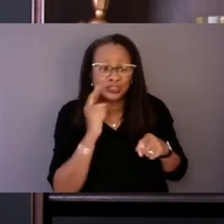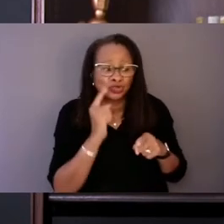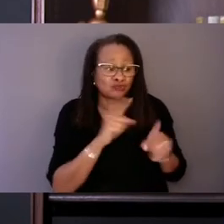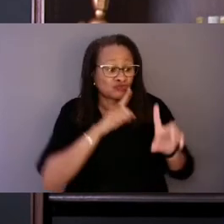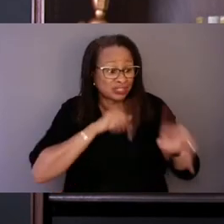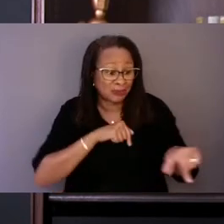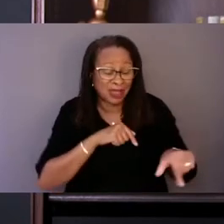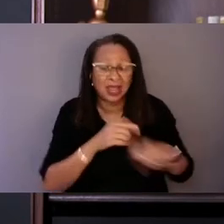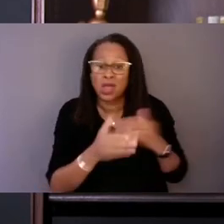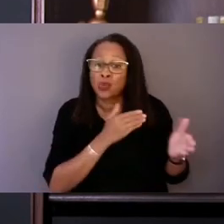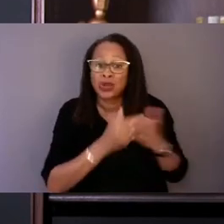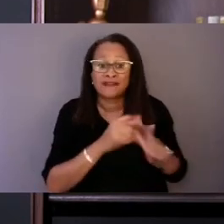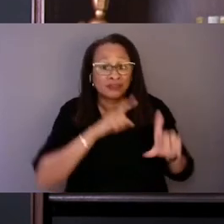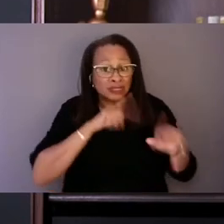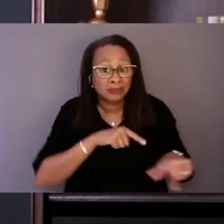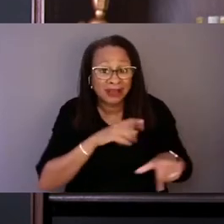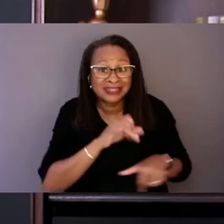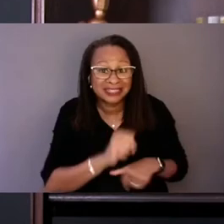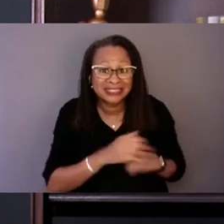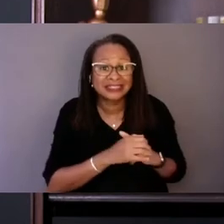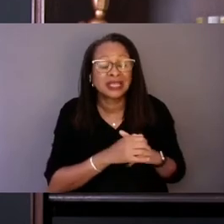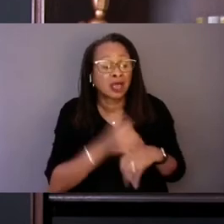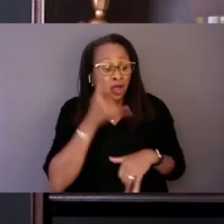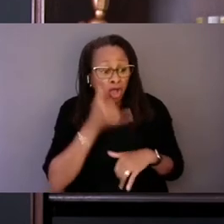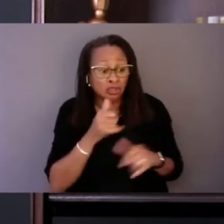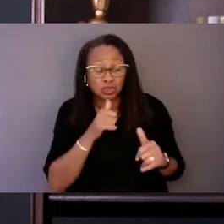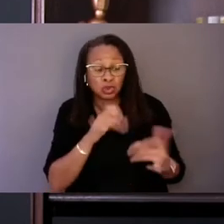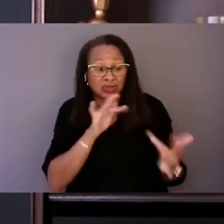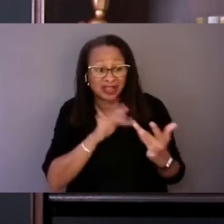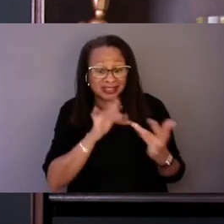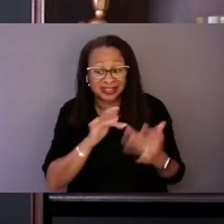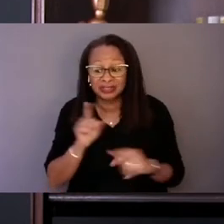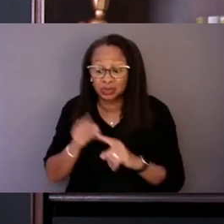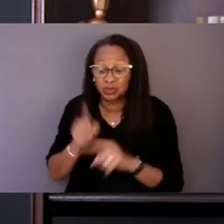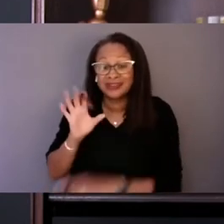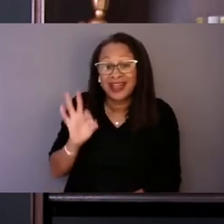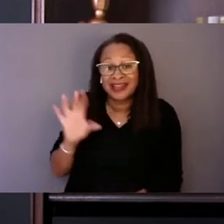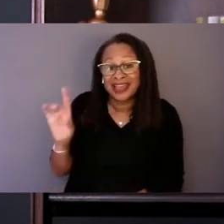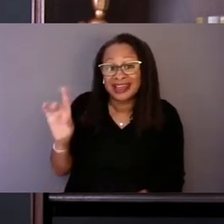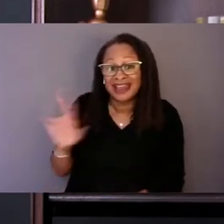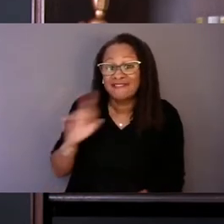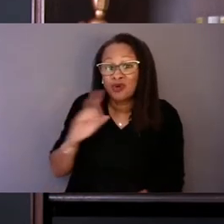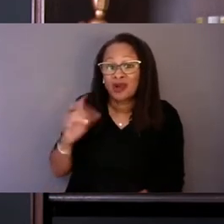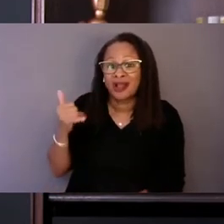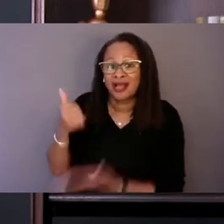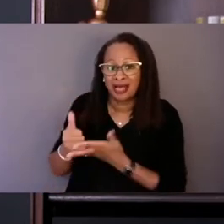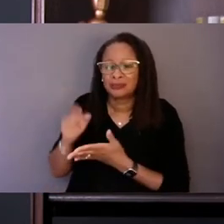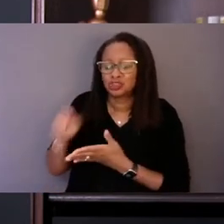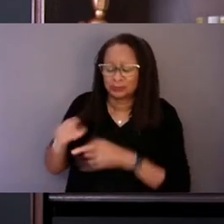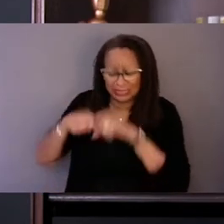callers in crisis who reach out to 988 for help should be able to depend on crisis professionals